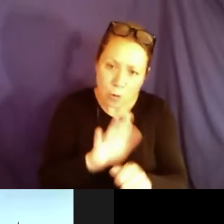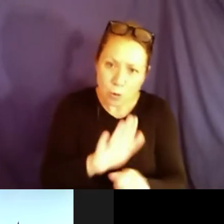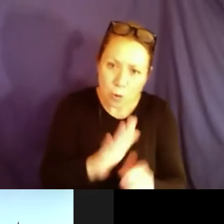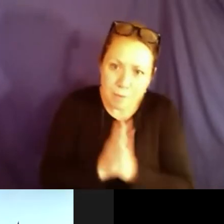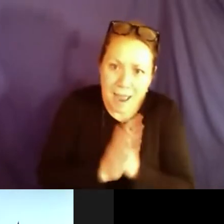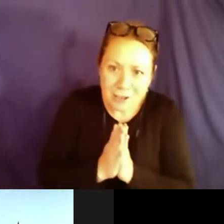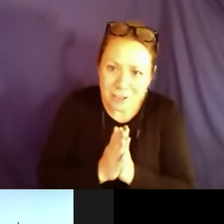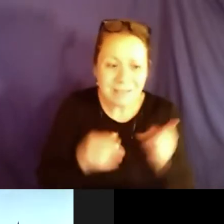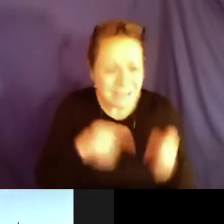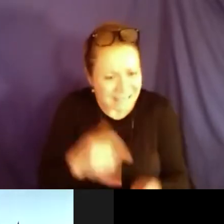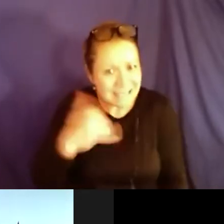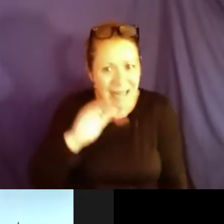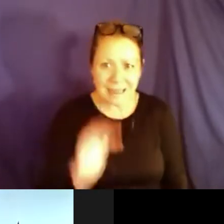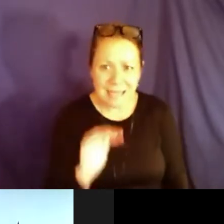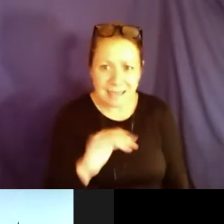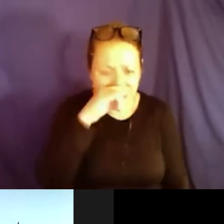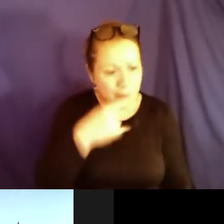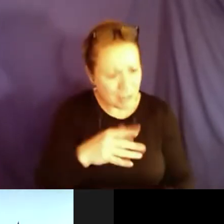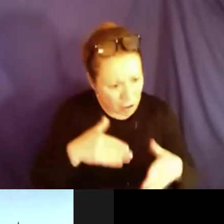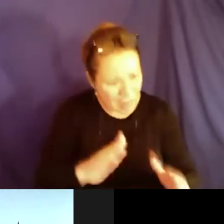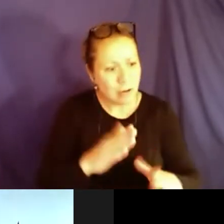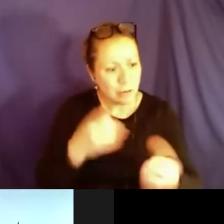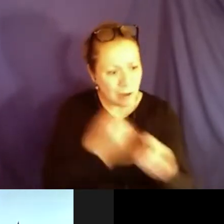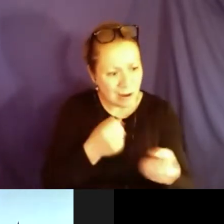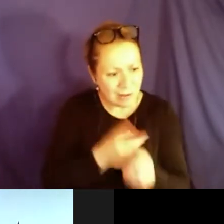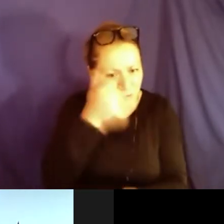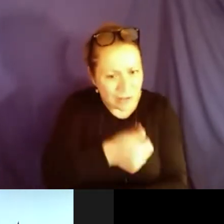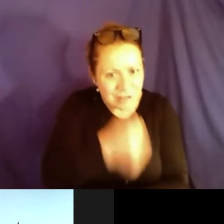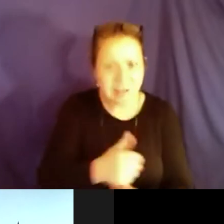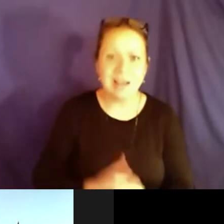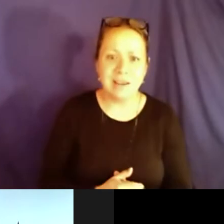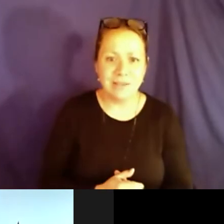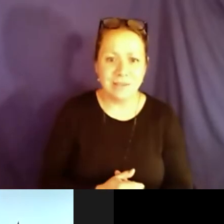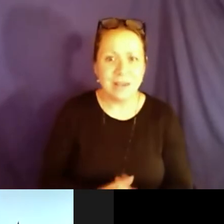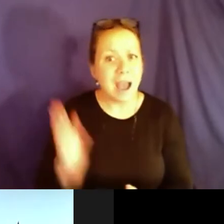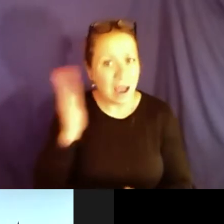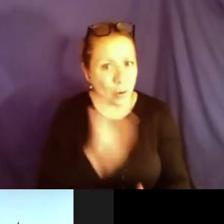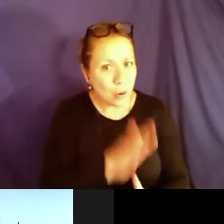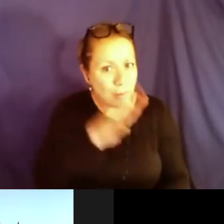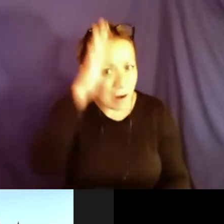my disabilities. Most importantly, just follow your passion, even as this little kid. You are still